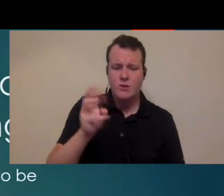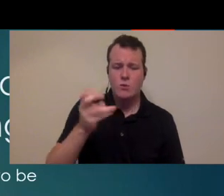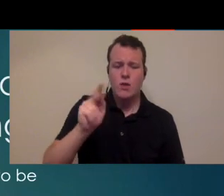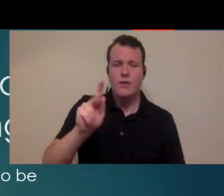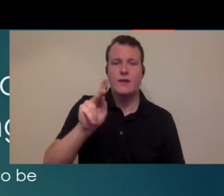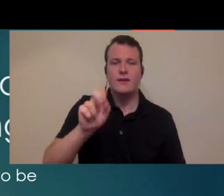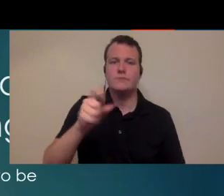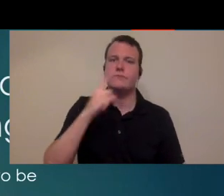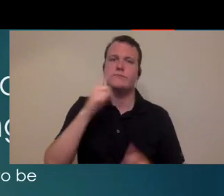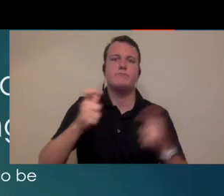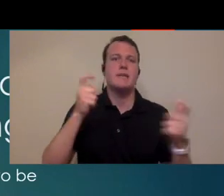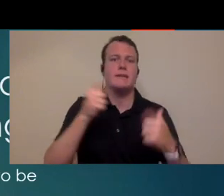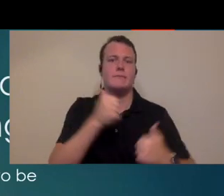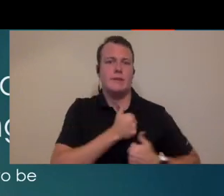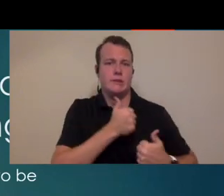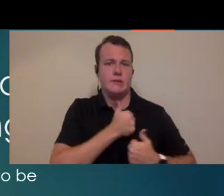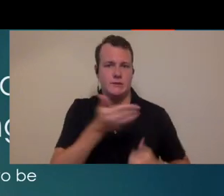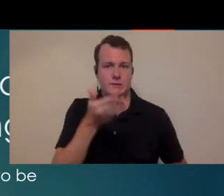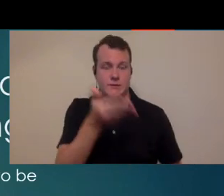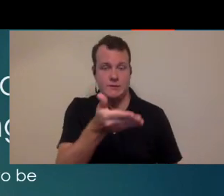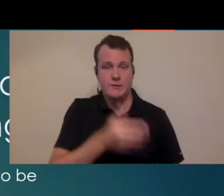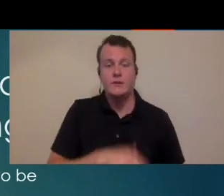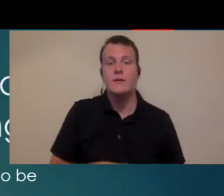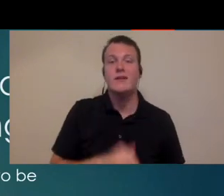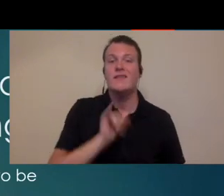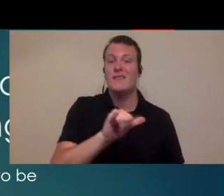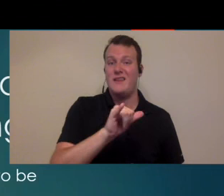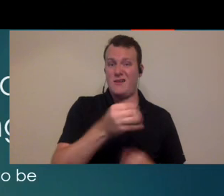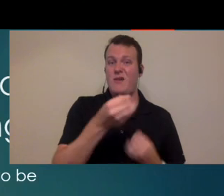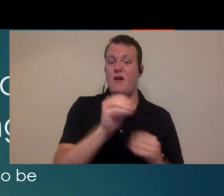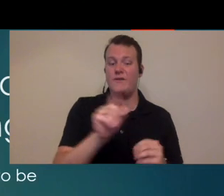military town there's a military base there so that office does a lot more